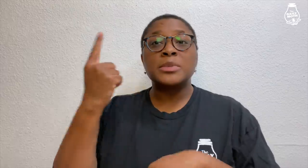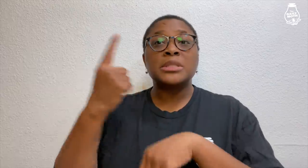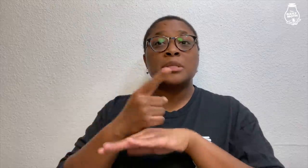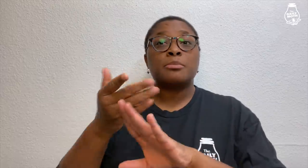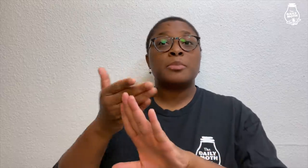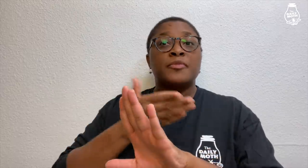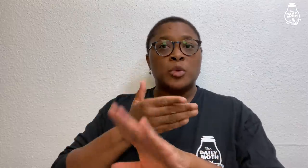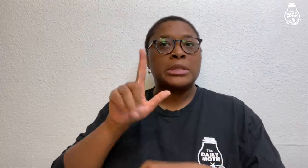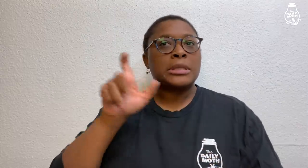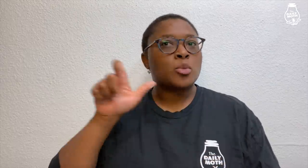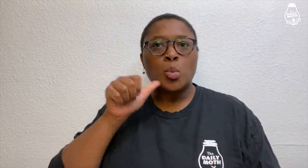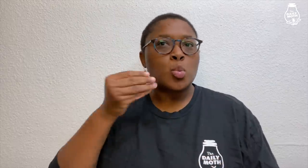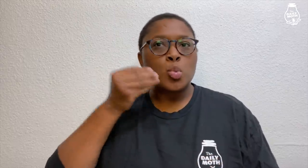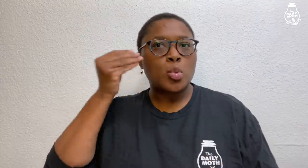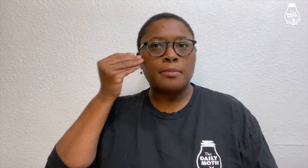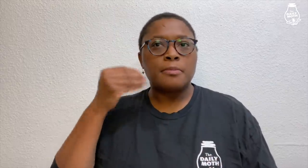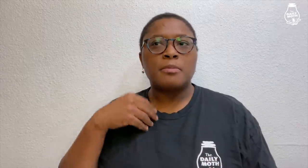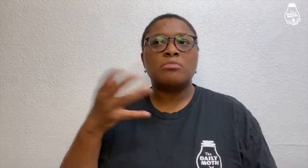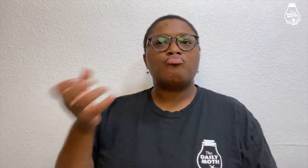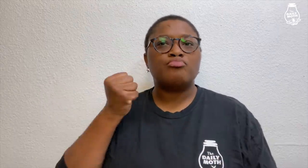The day before, Lee wasn't home,